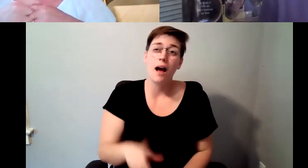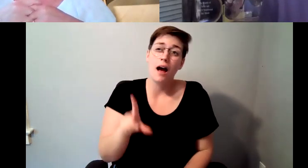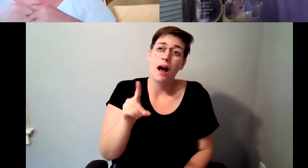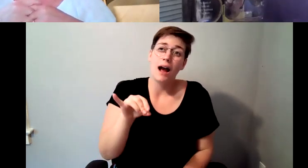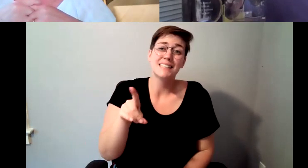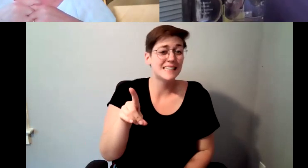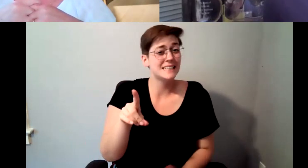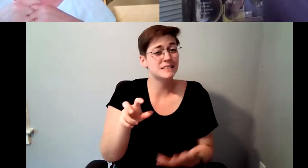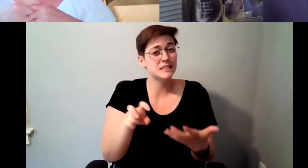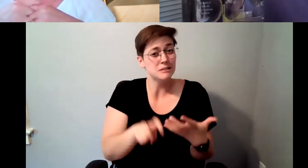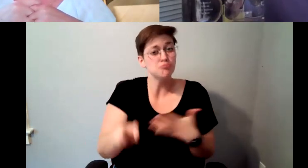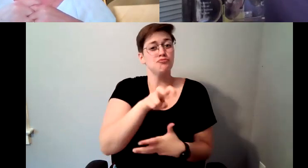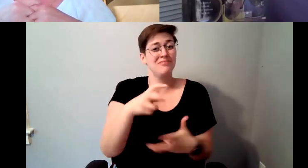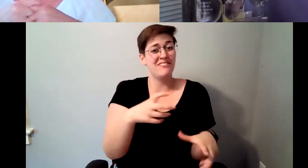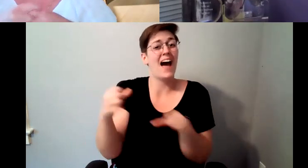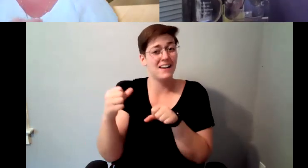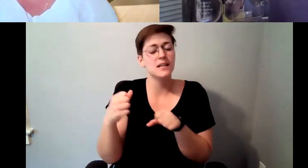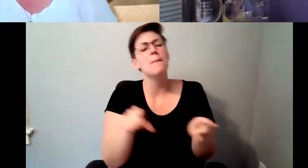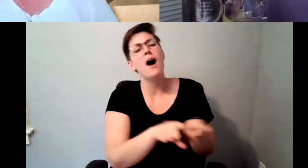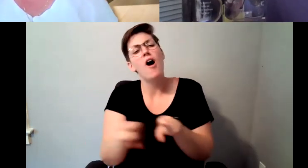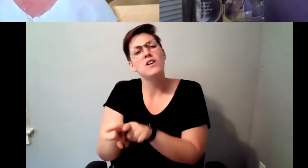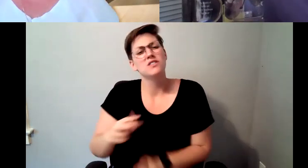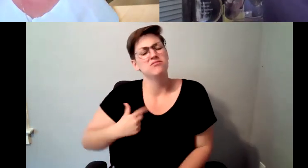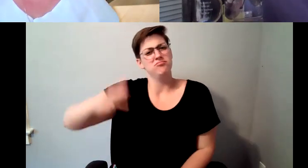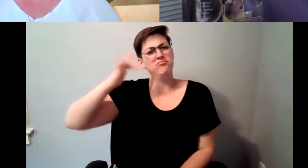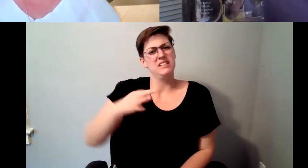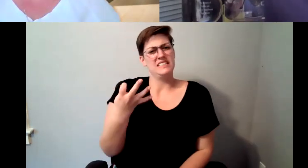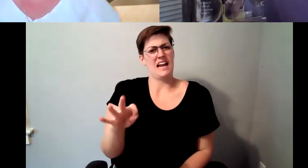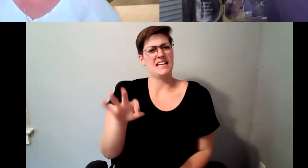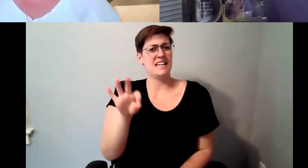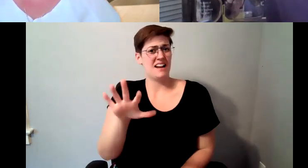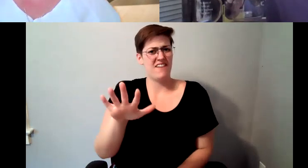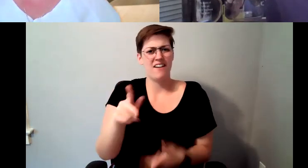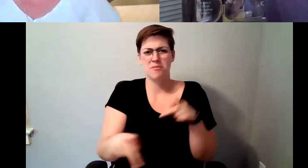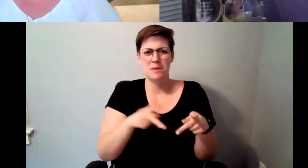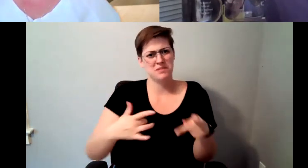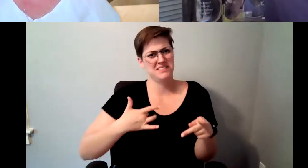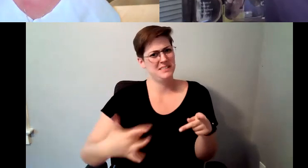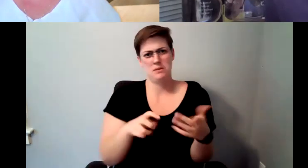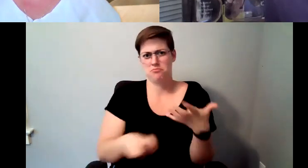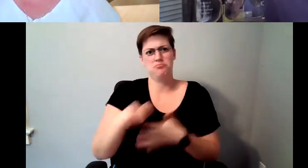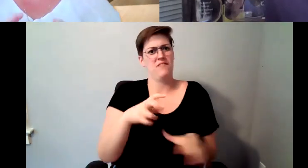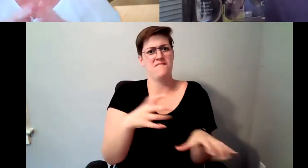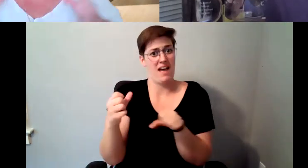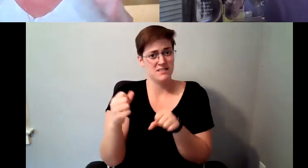would tell you as well, though in 1995. D. Major Cohen: People moved fairly quickly, because the company was was exhibiting such